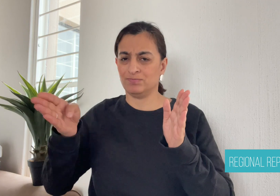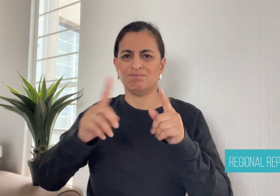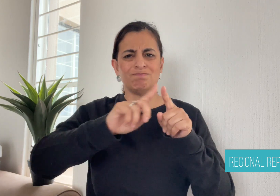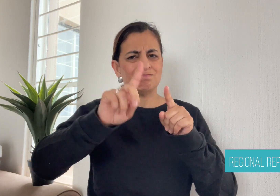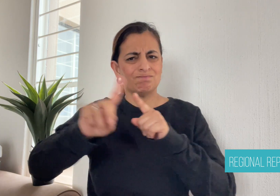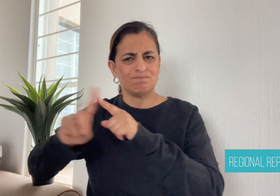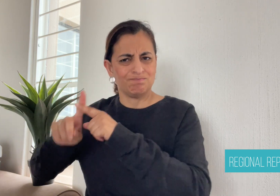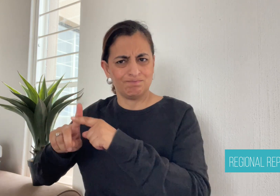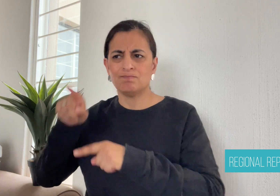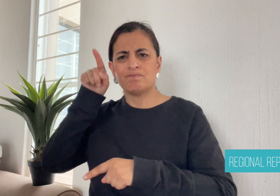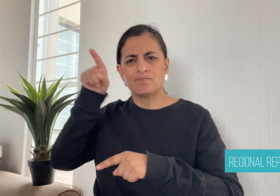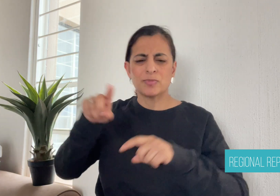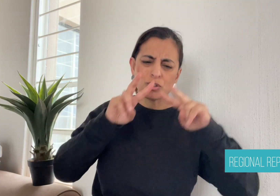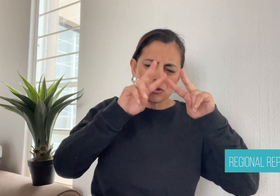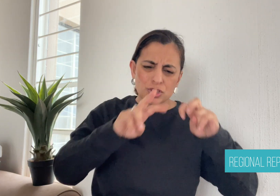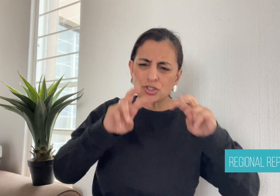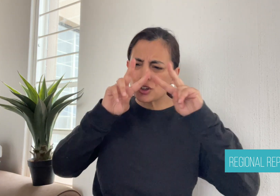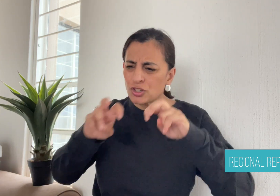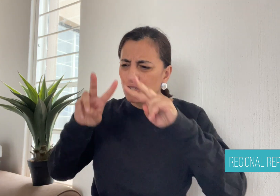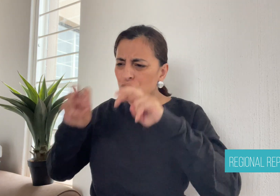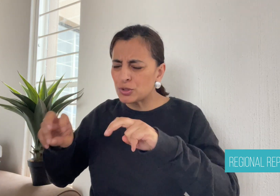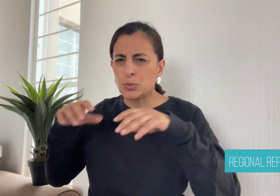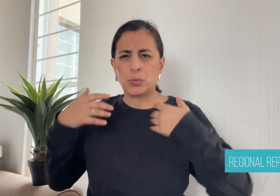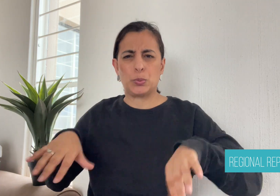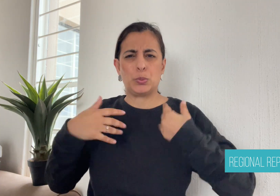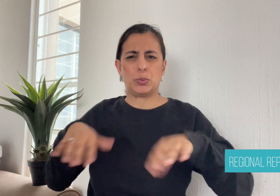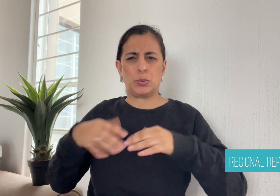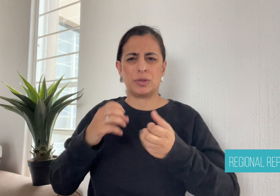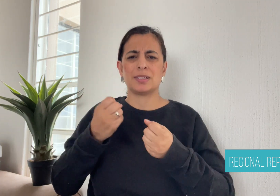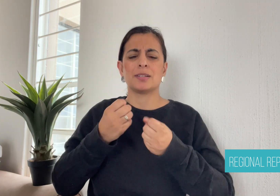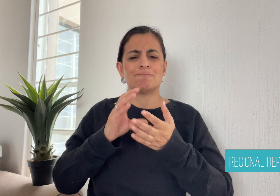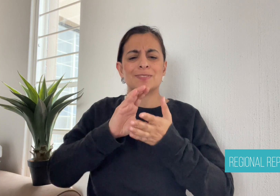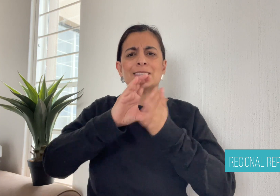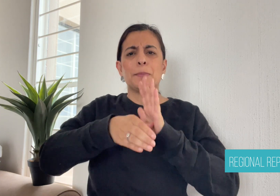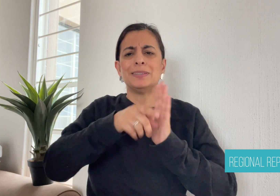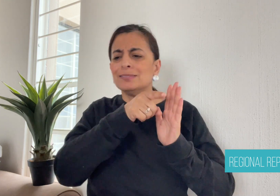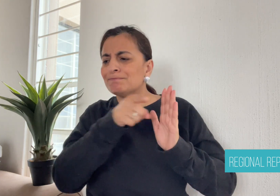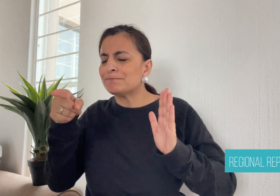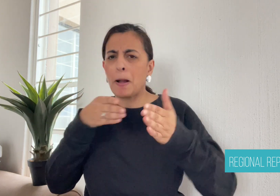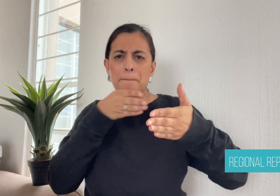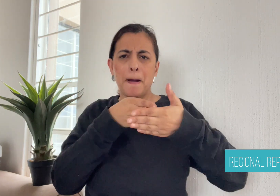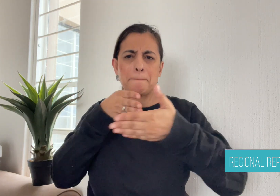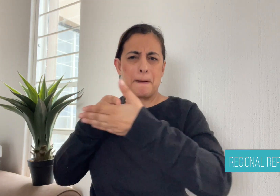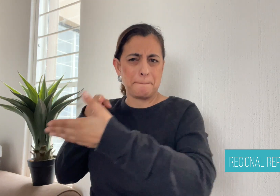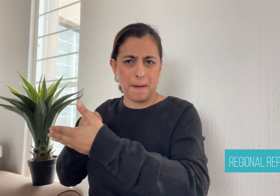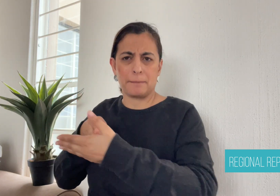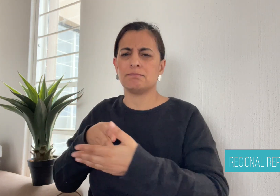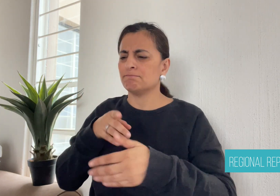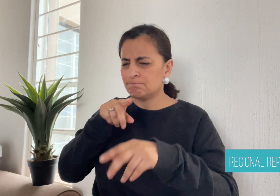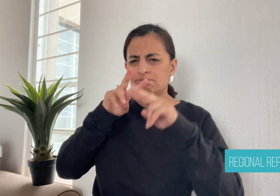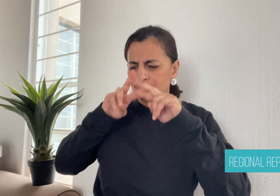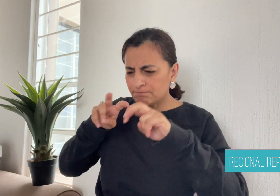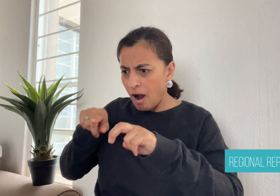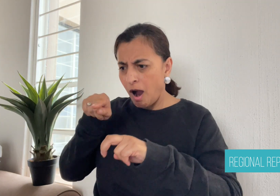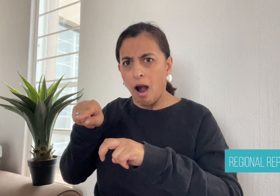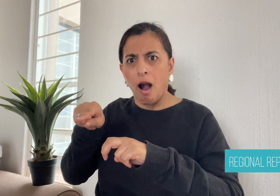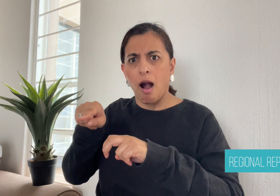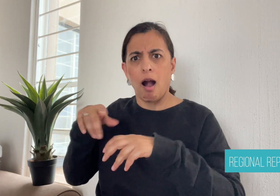variety of disability and the barriers that disabled people face.